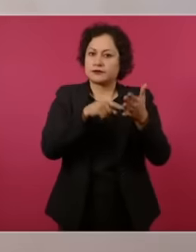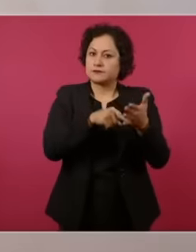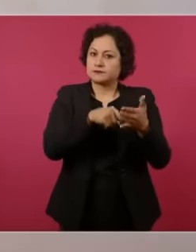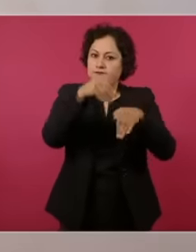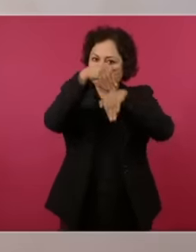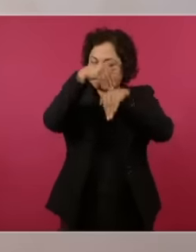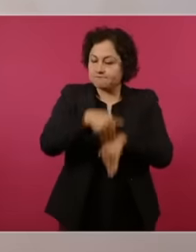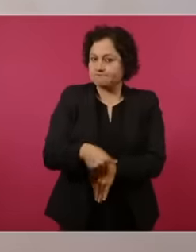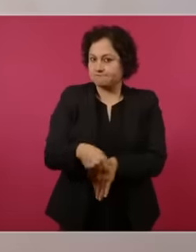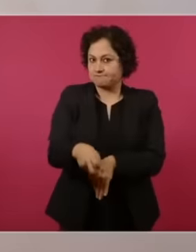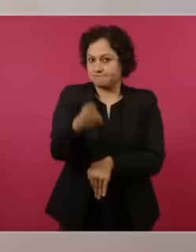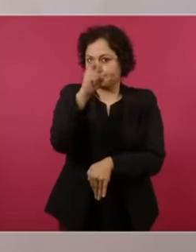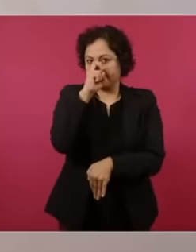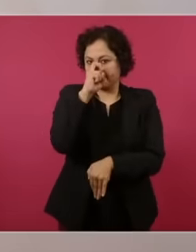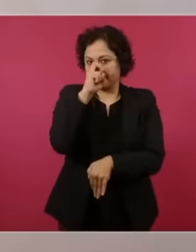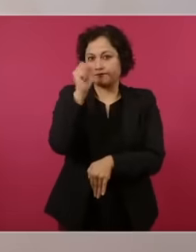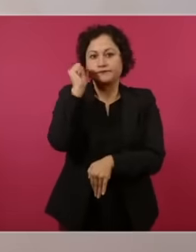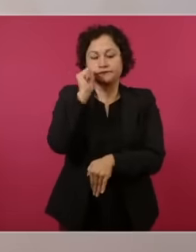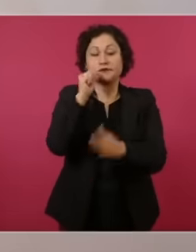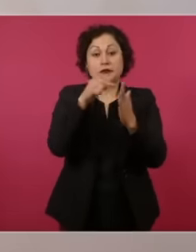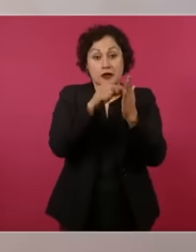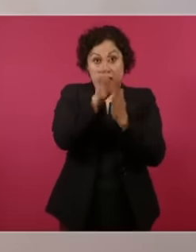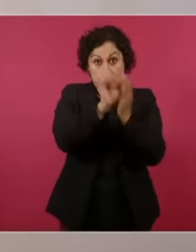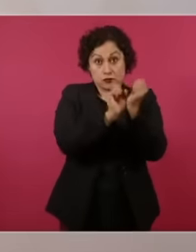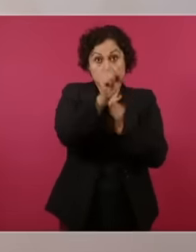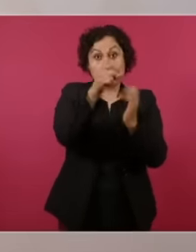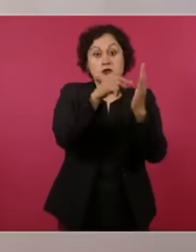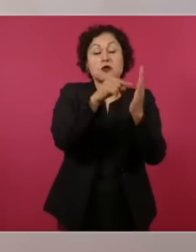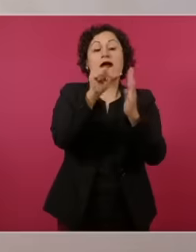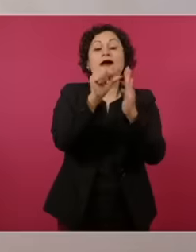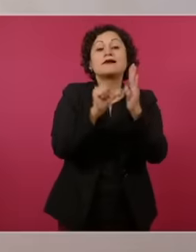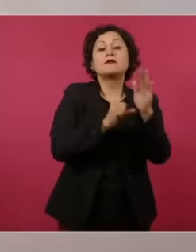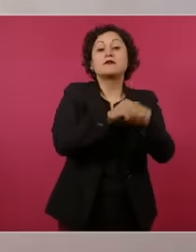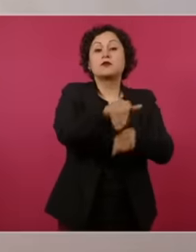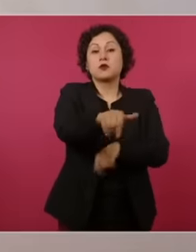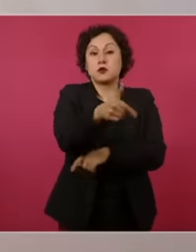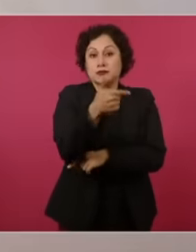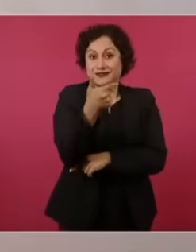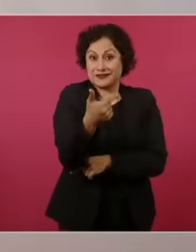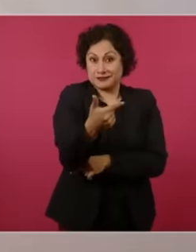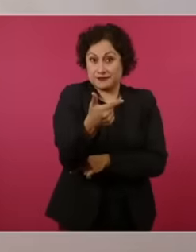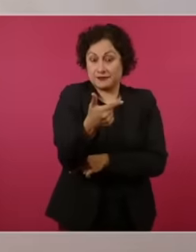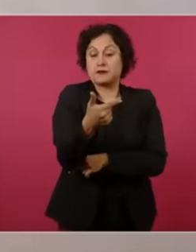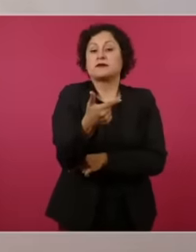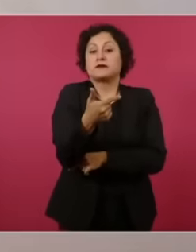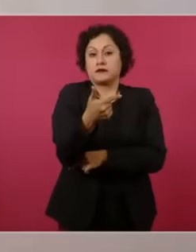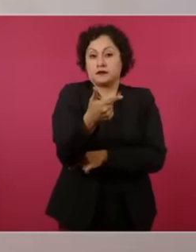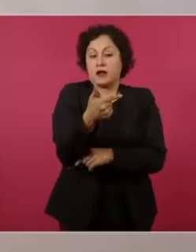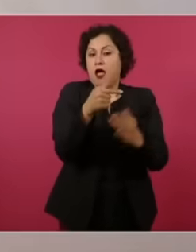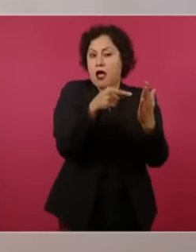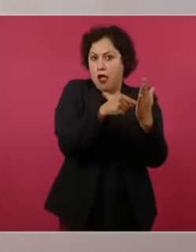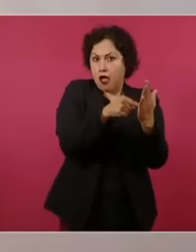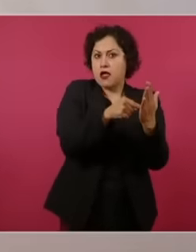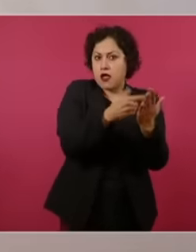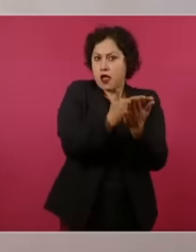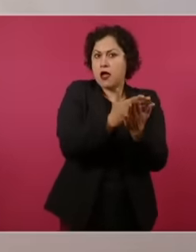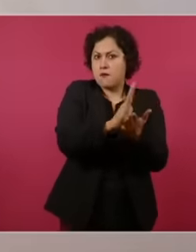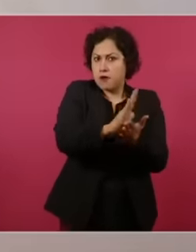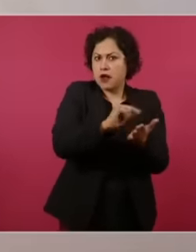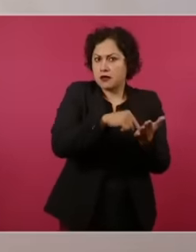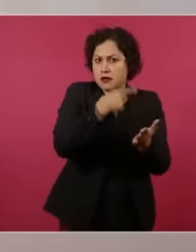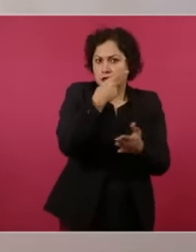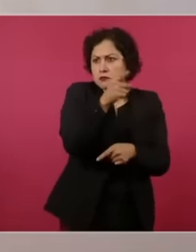is what the seventh article says, which also establishes. By the way, something that is not talked about much is